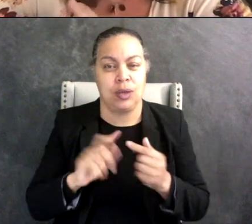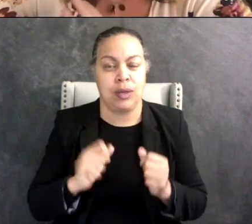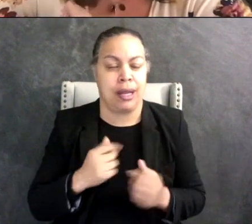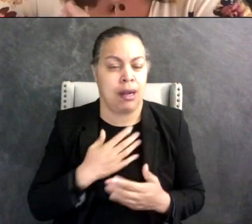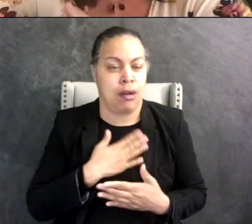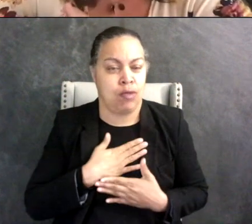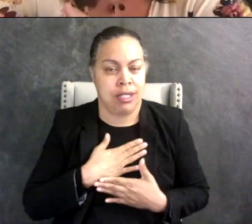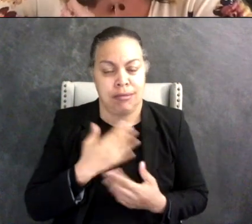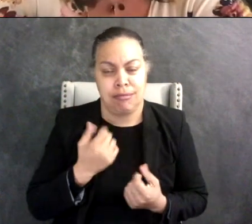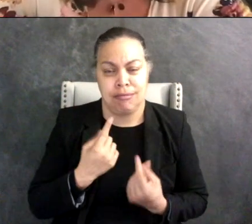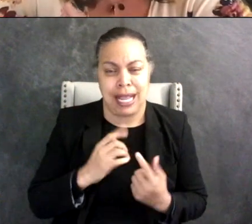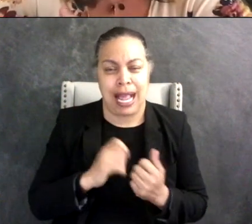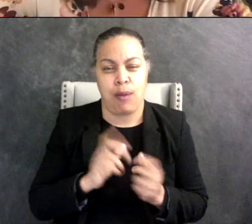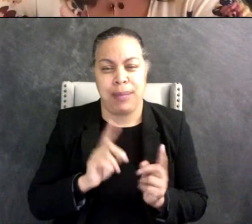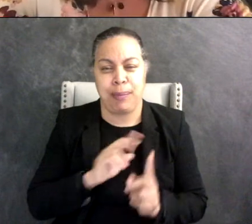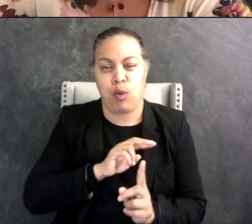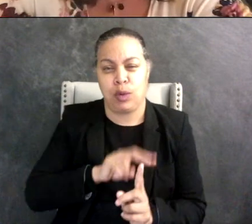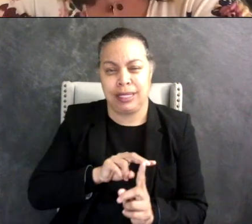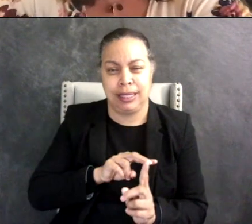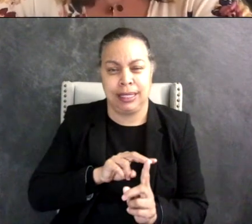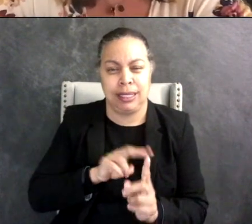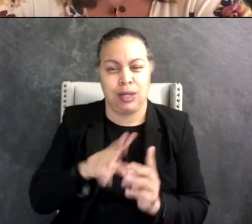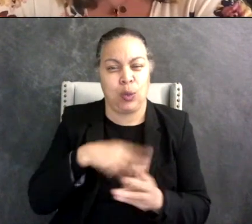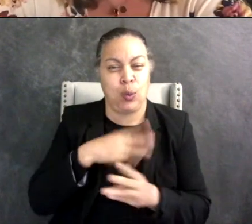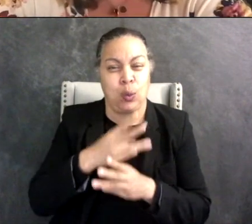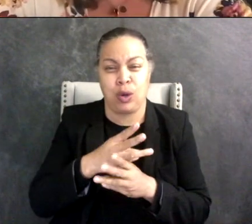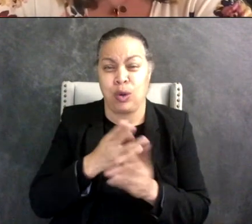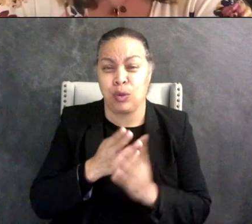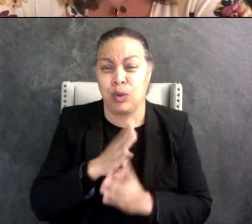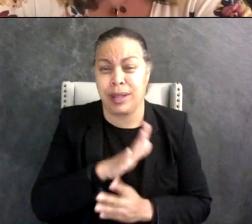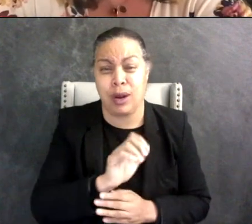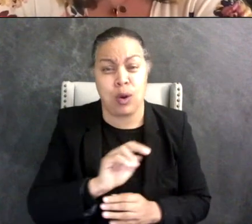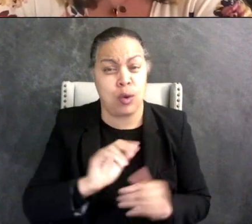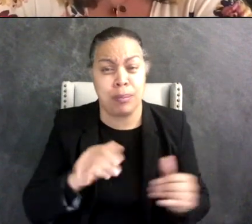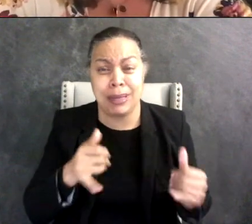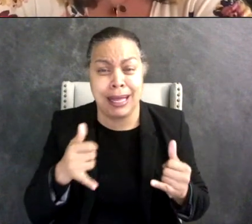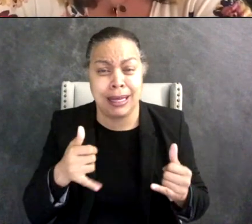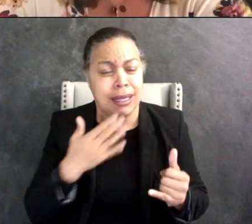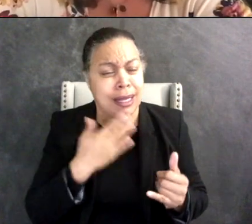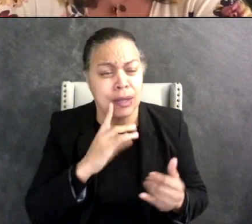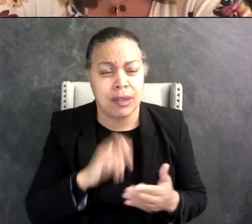someone sees the world through their own play so thank you for that you